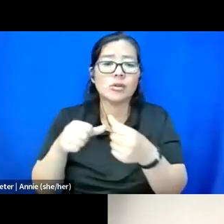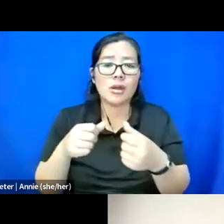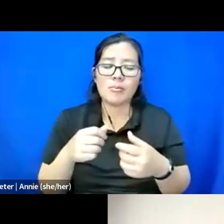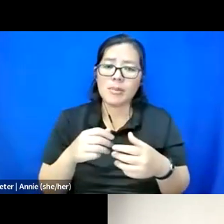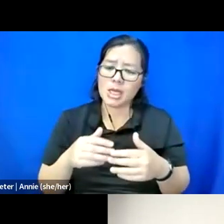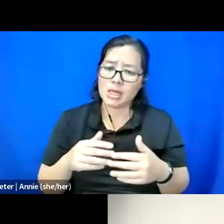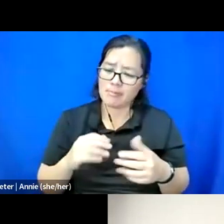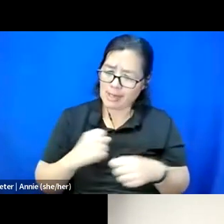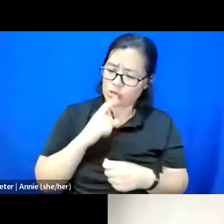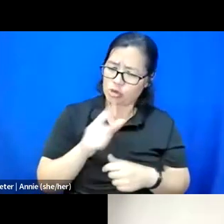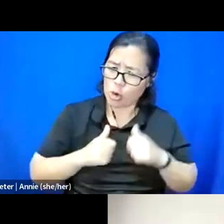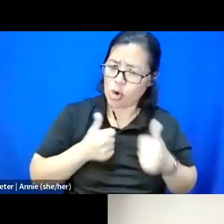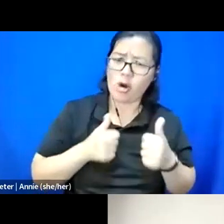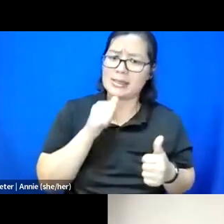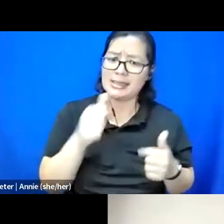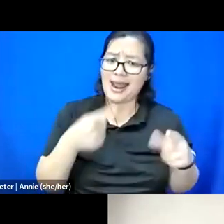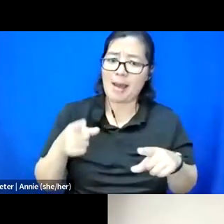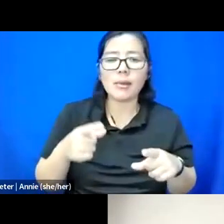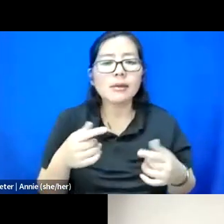that didn't happen, and it still did, you know?